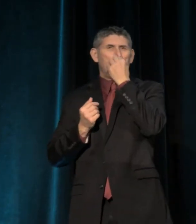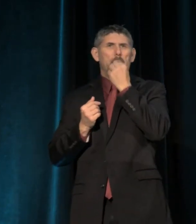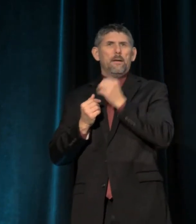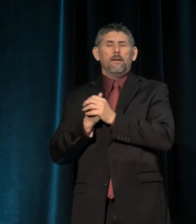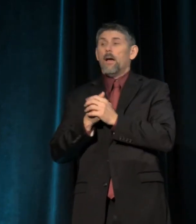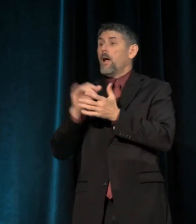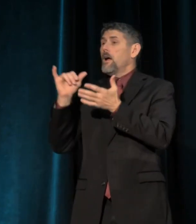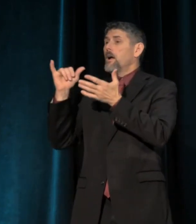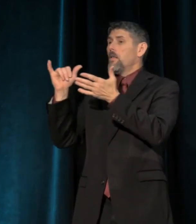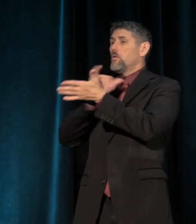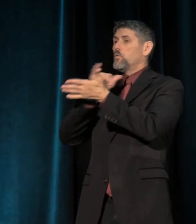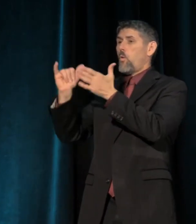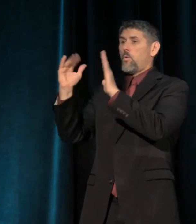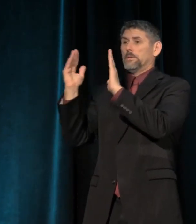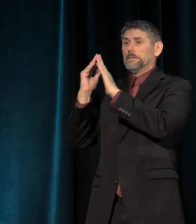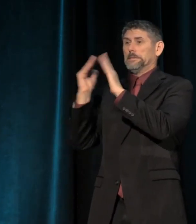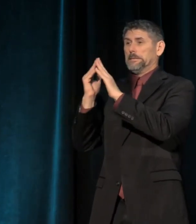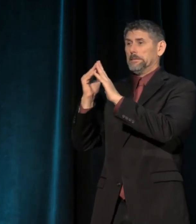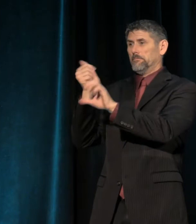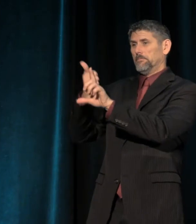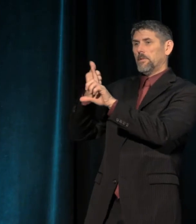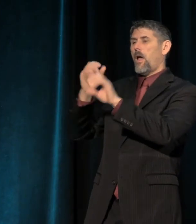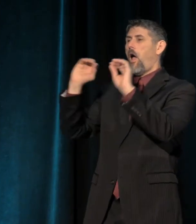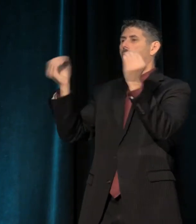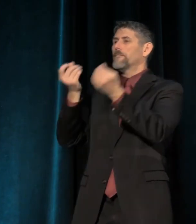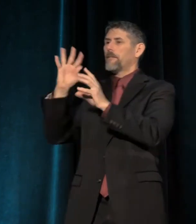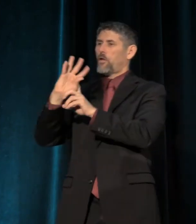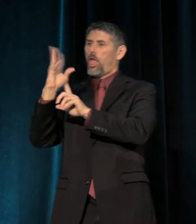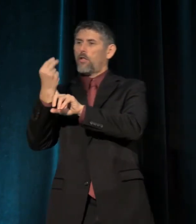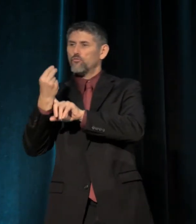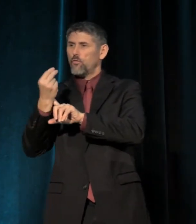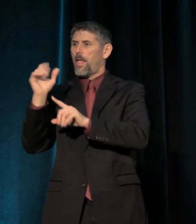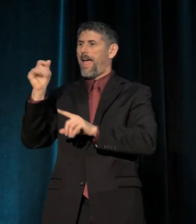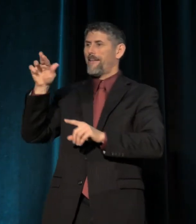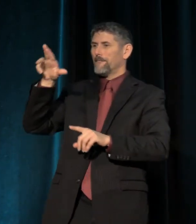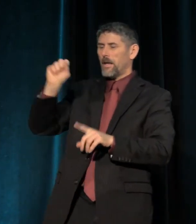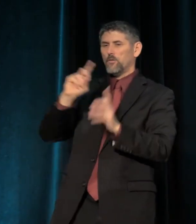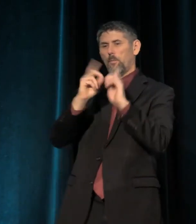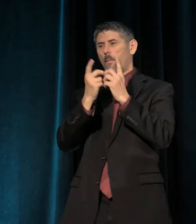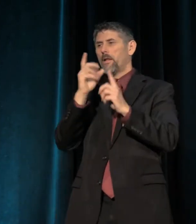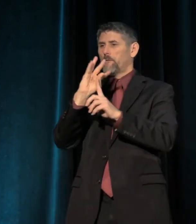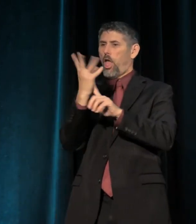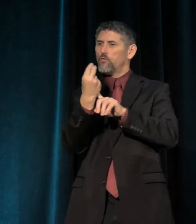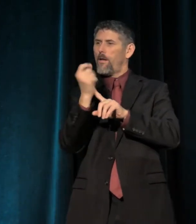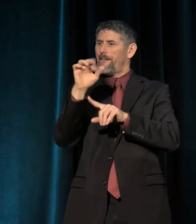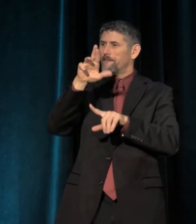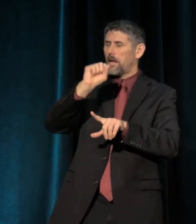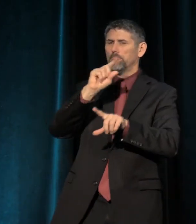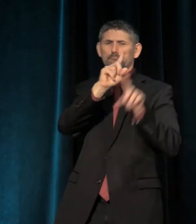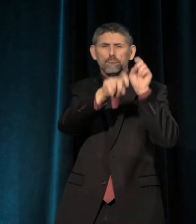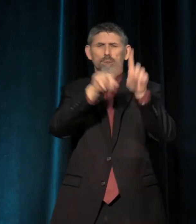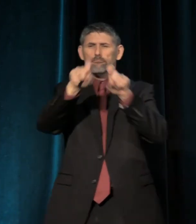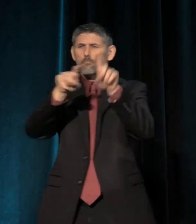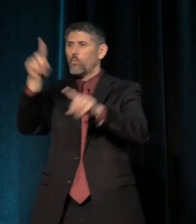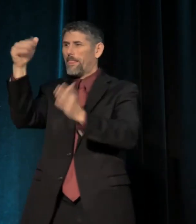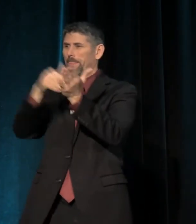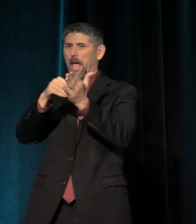The New York City Office of Cultural Affairs, Department of Cultural Affairs, did a survey of a thousand New York arts organizations,